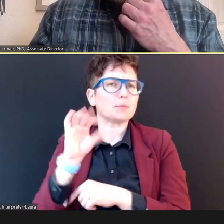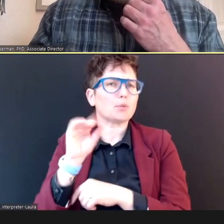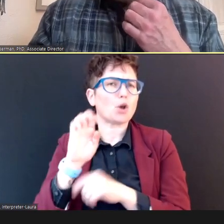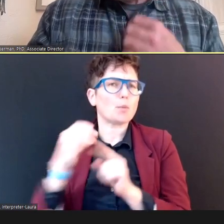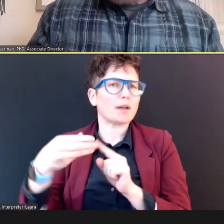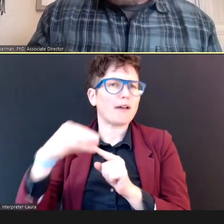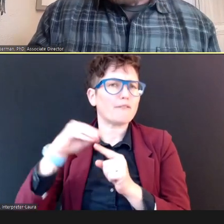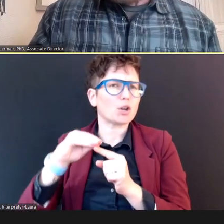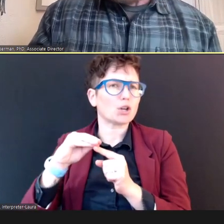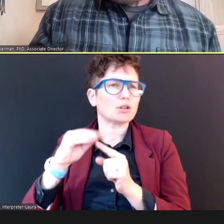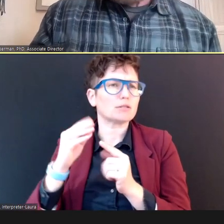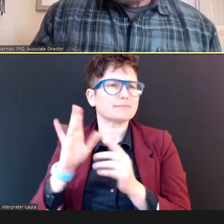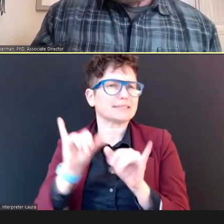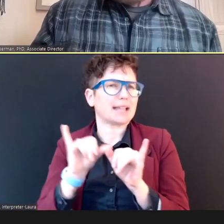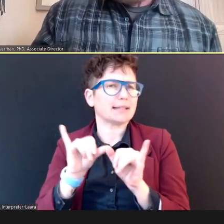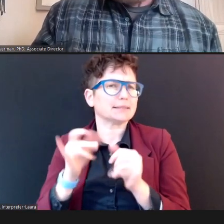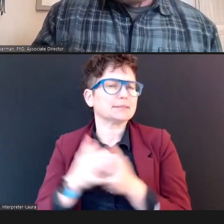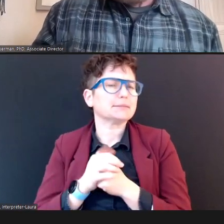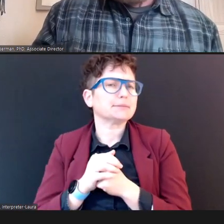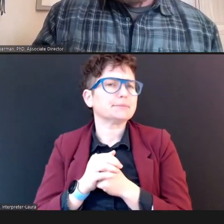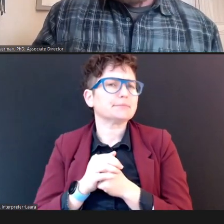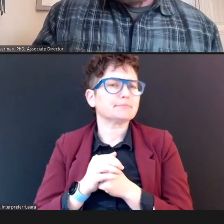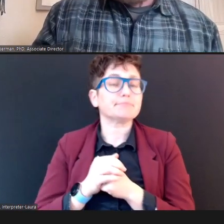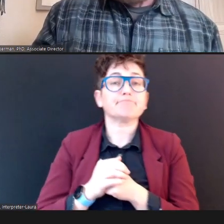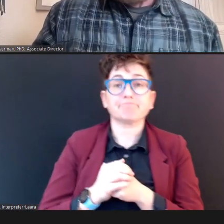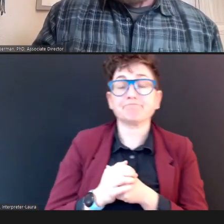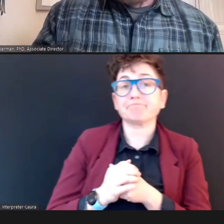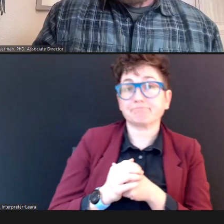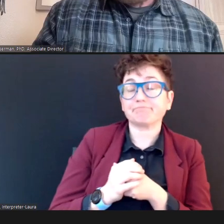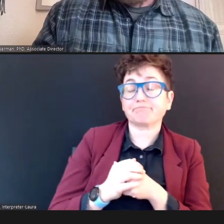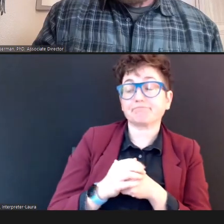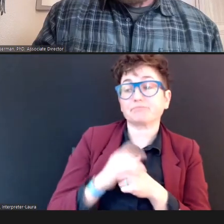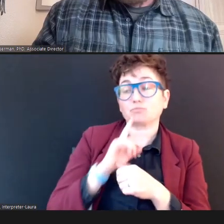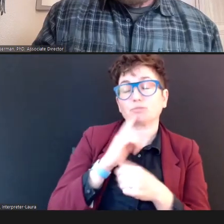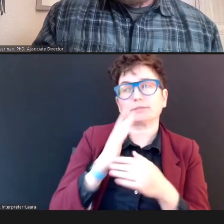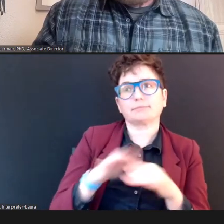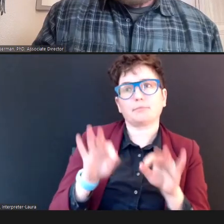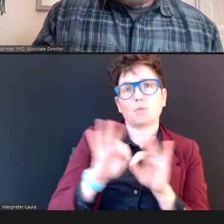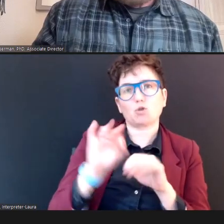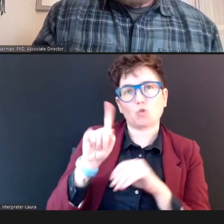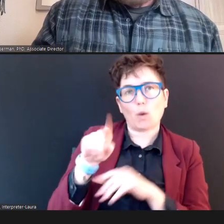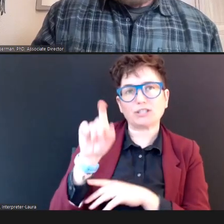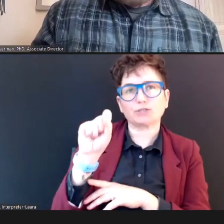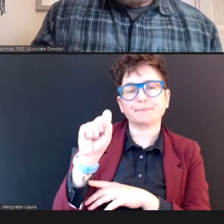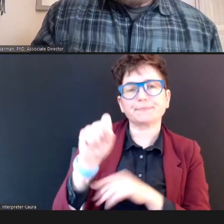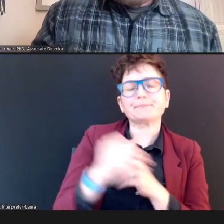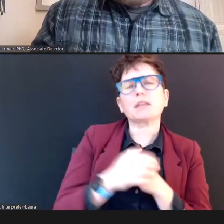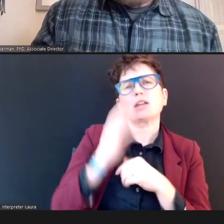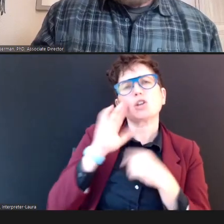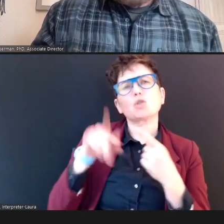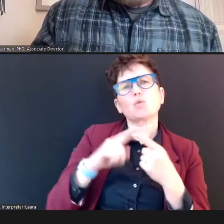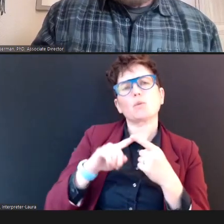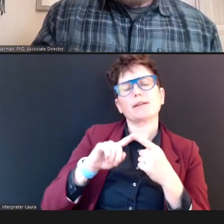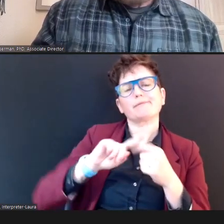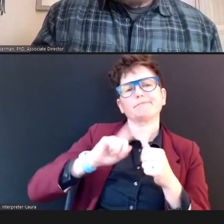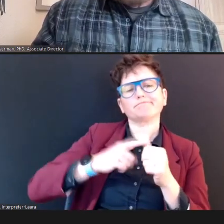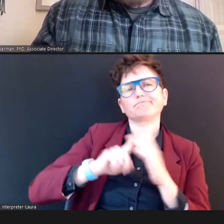Dr. Terry Foust, AuD, CCC-A/SLP: Yeah, that's a really key question, you know, when we first start the process, that very first step, when